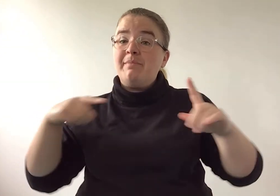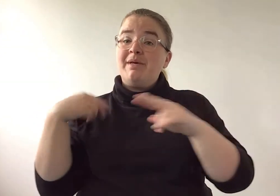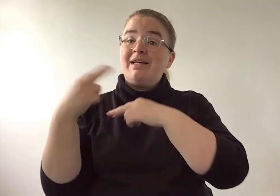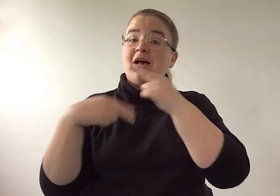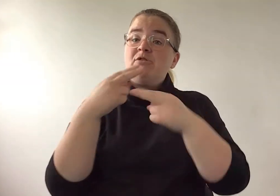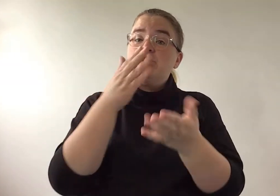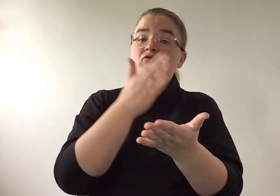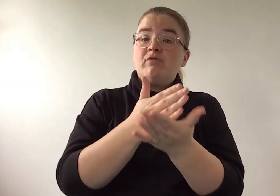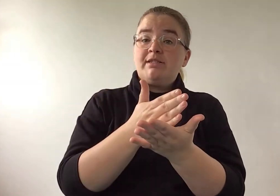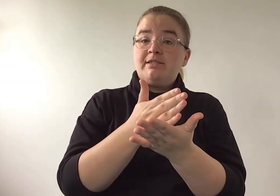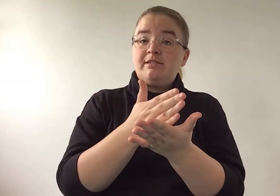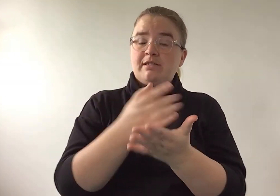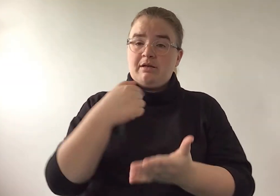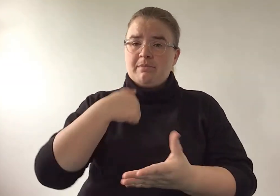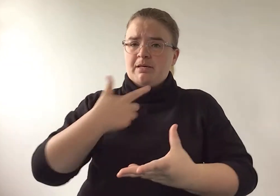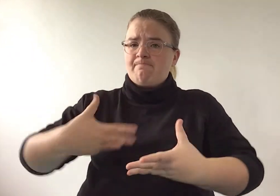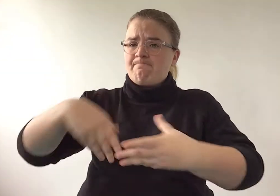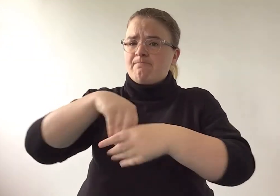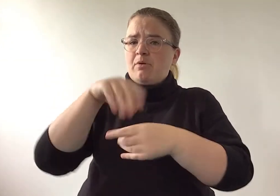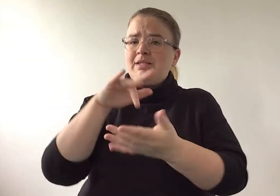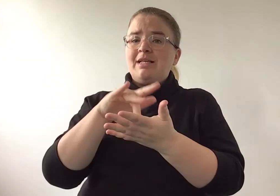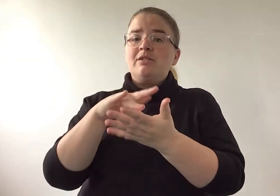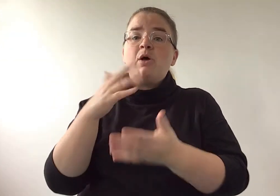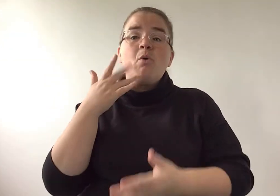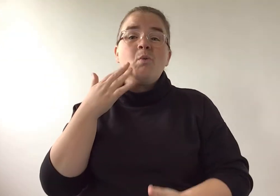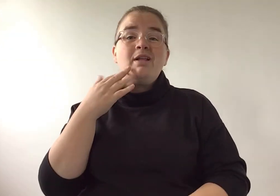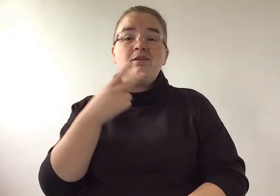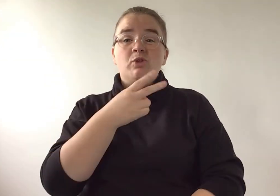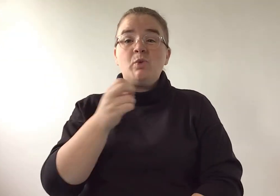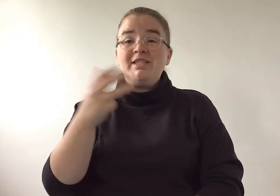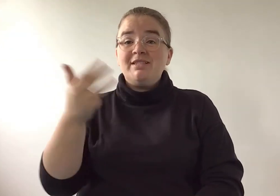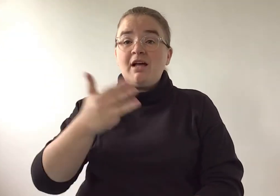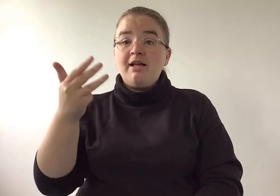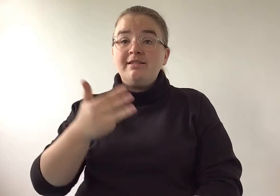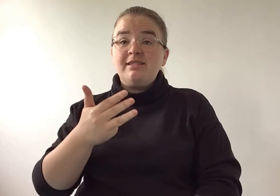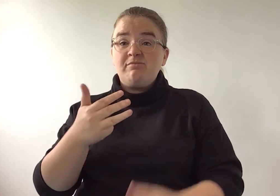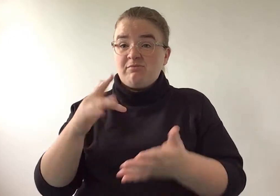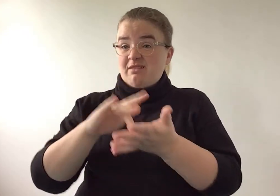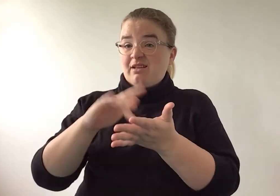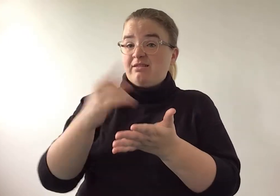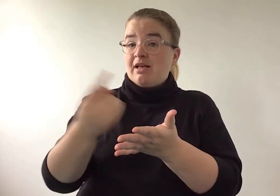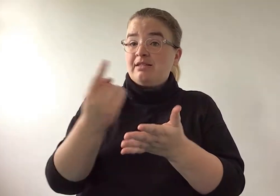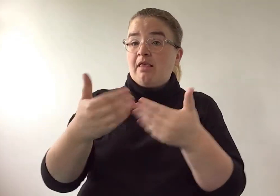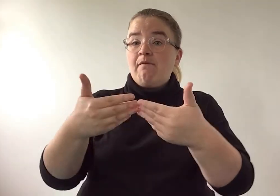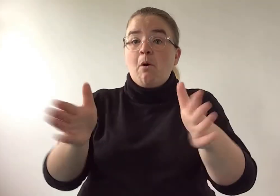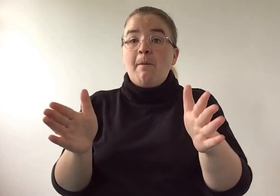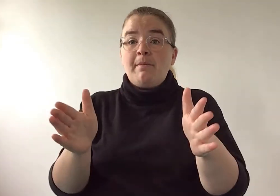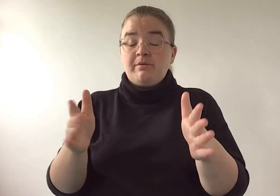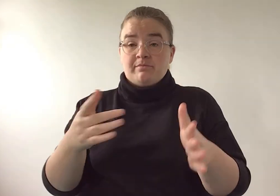Paralympic Heritage Trust. I've been involved with the Centre since 2019 when the Centre